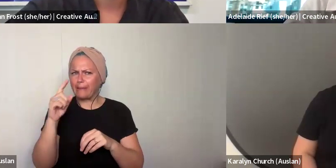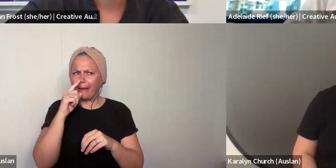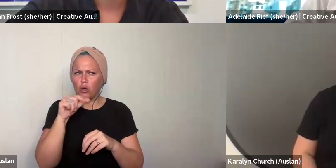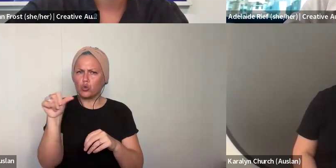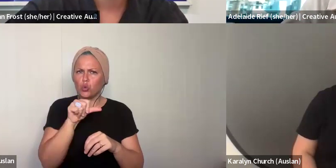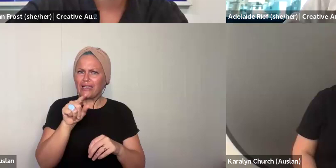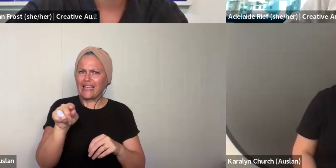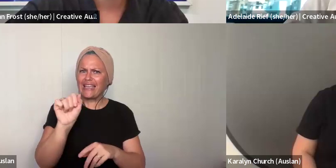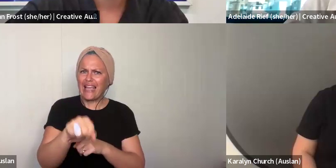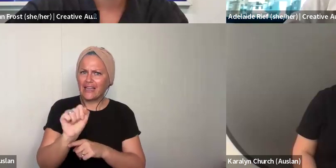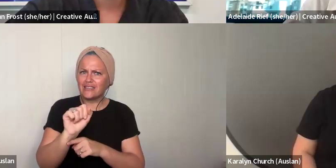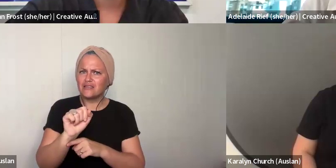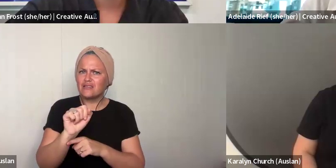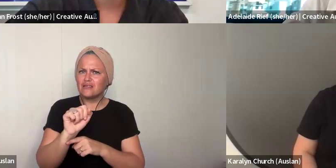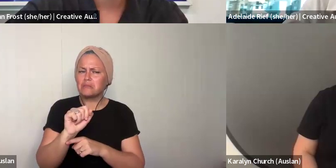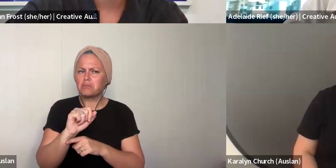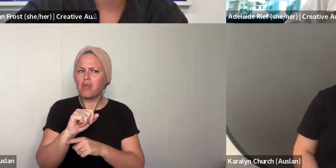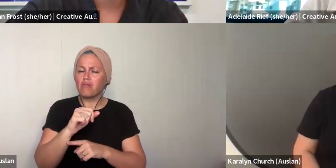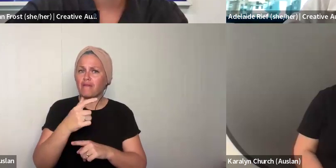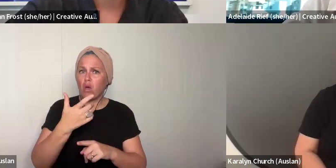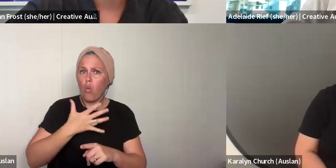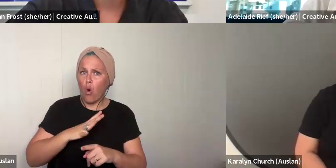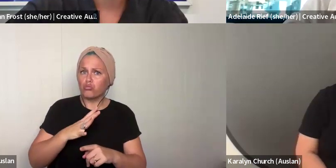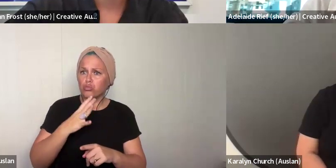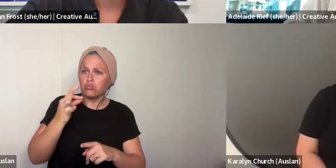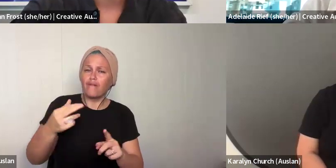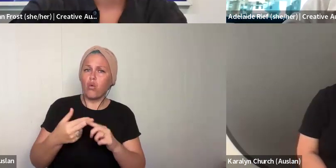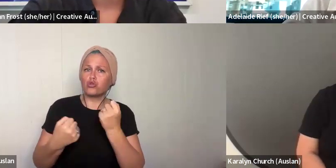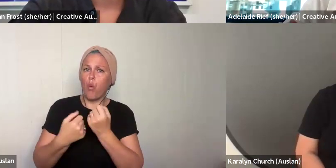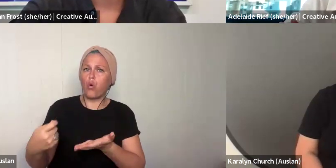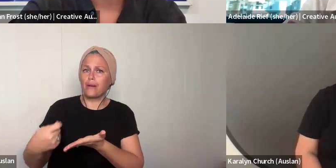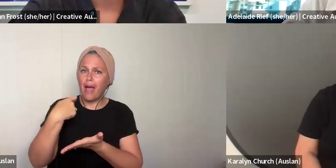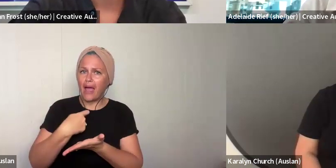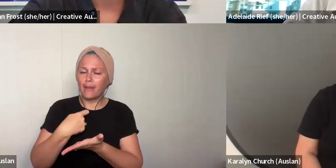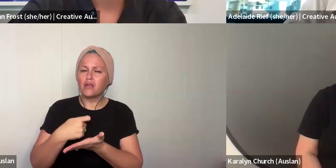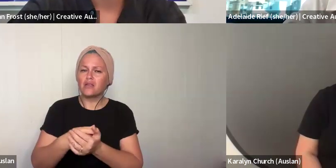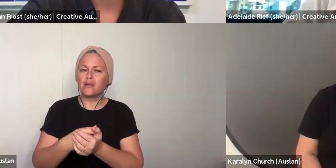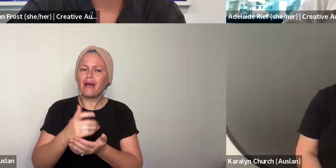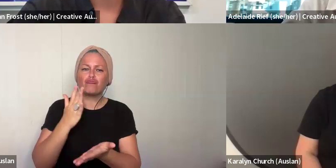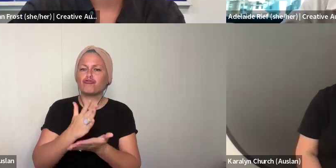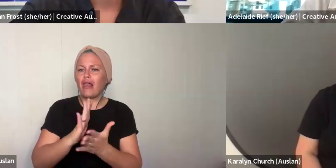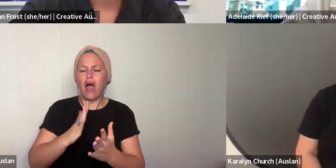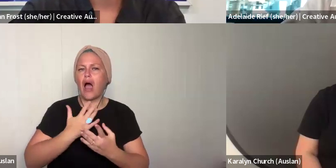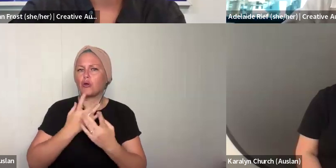this program. The next section is about support. We ask you if you would like to request a support payment. Or if